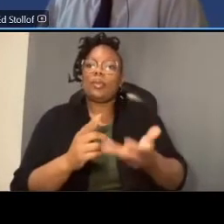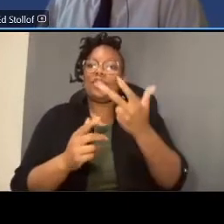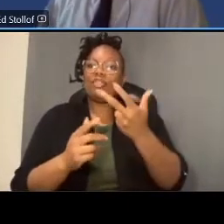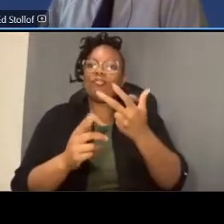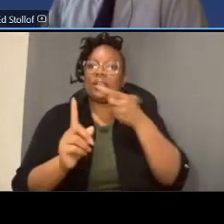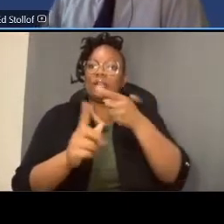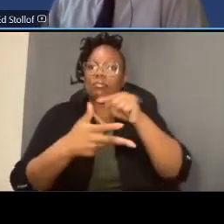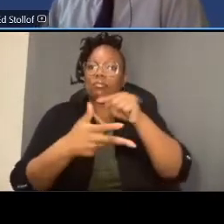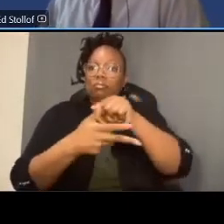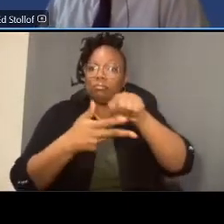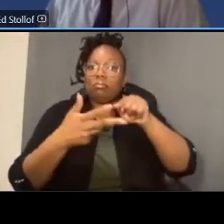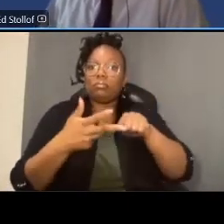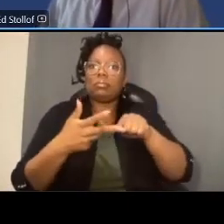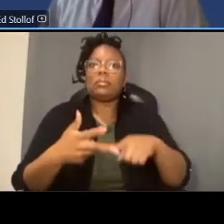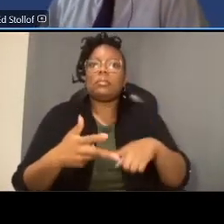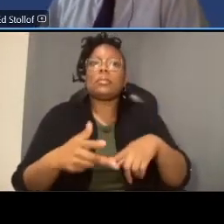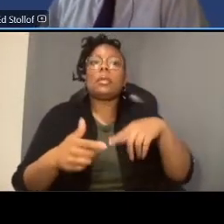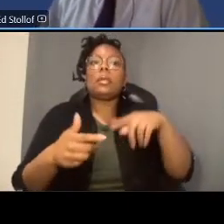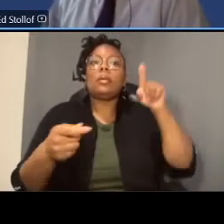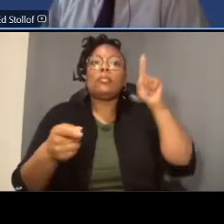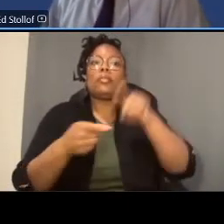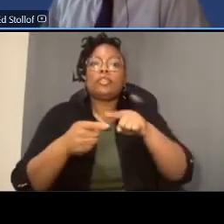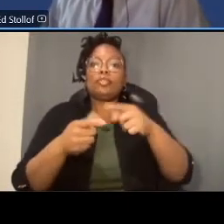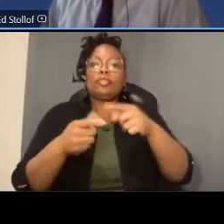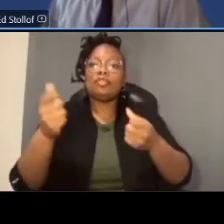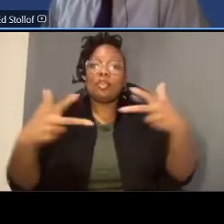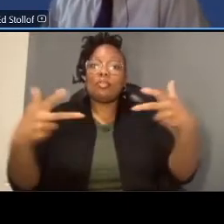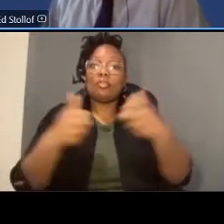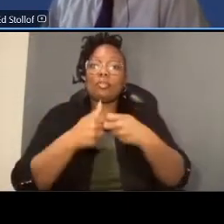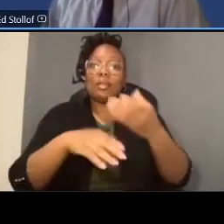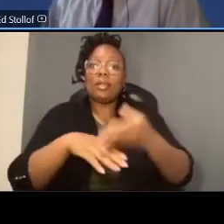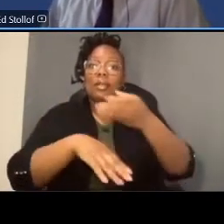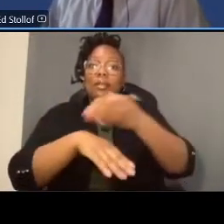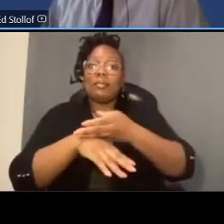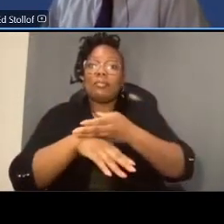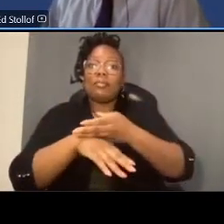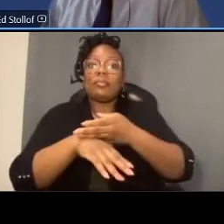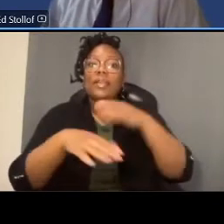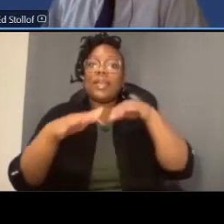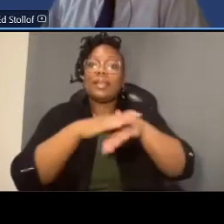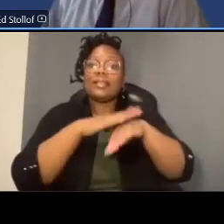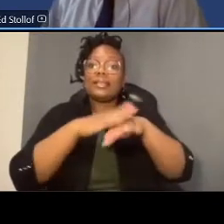one reduce vehicle crashes and improve accessibility and safety for all modes